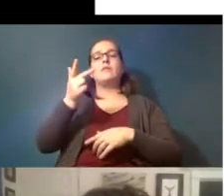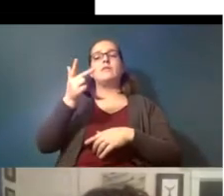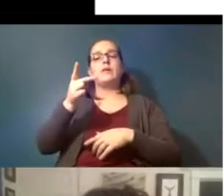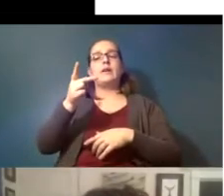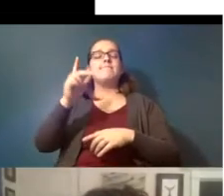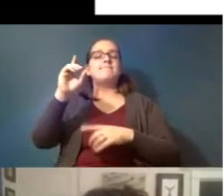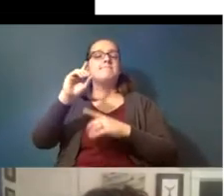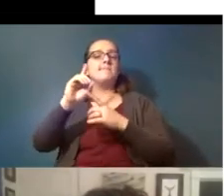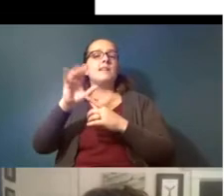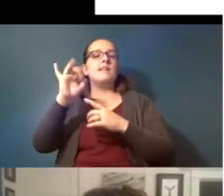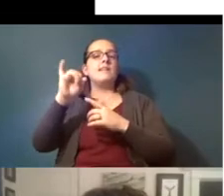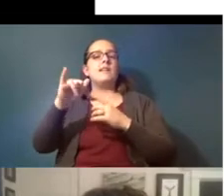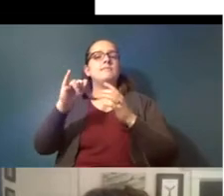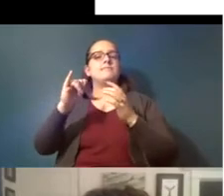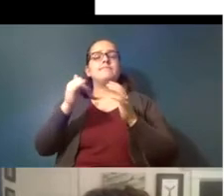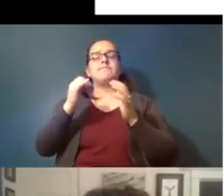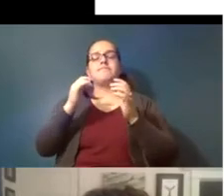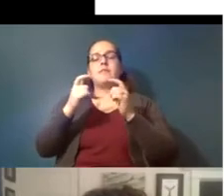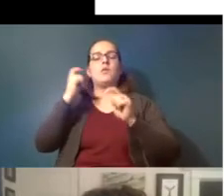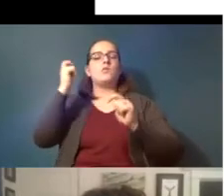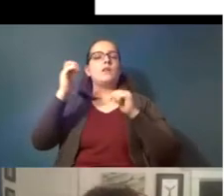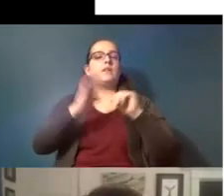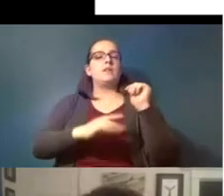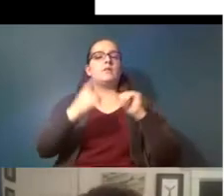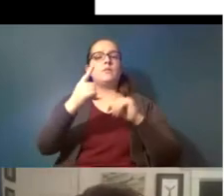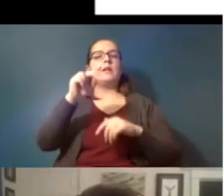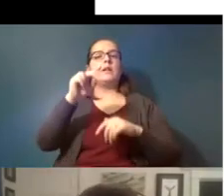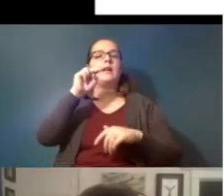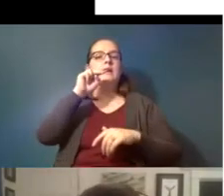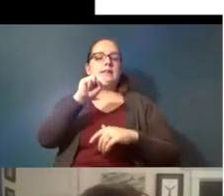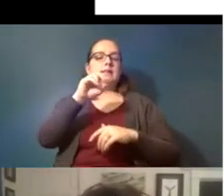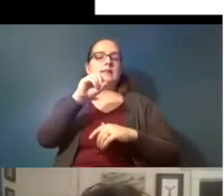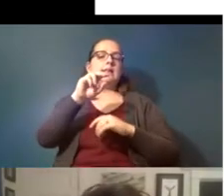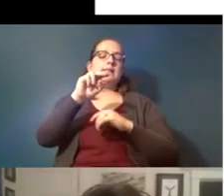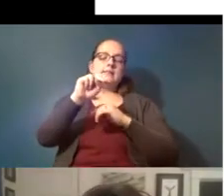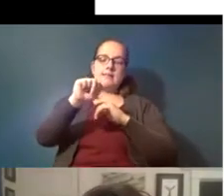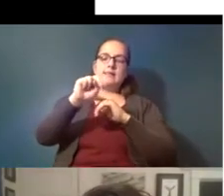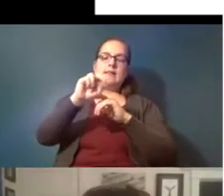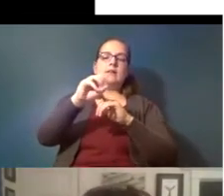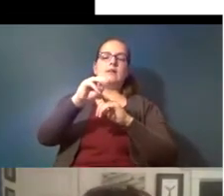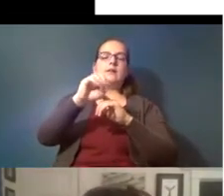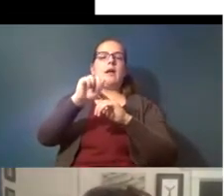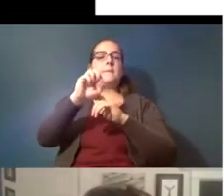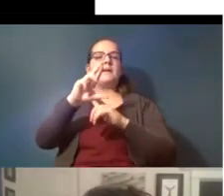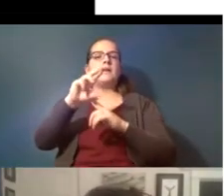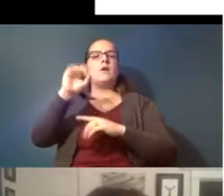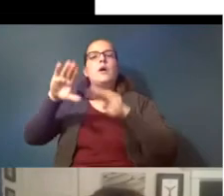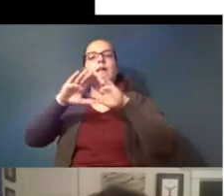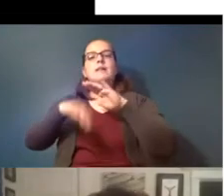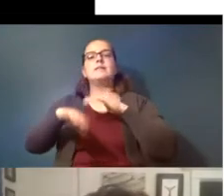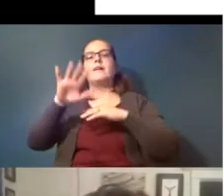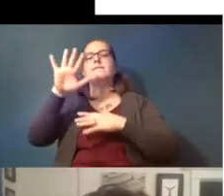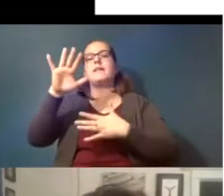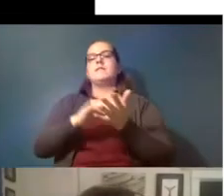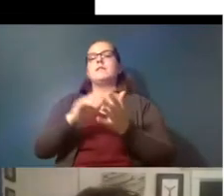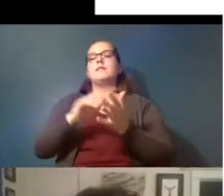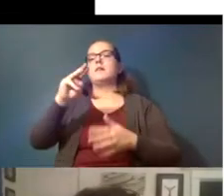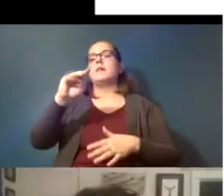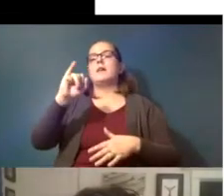that are greater than one nanometer or less than 5000 micrometers and the pieces don't have to be